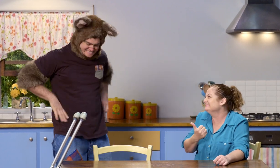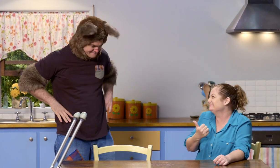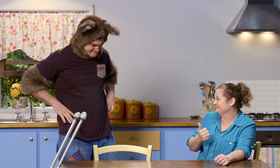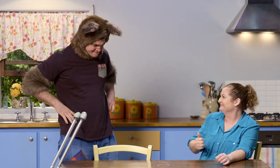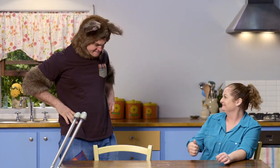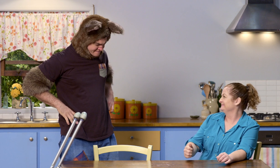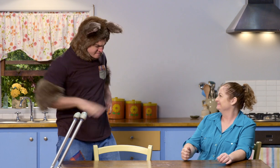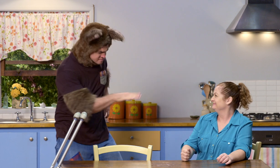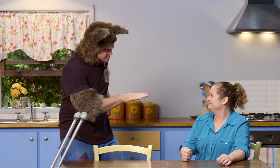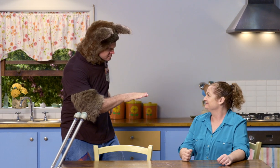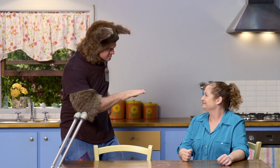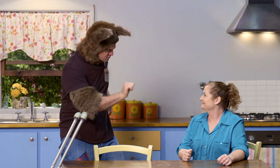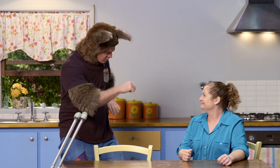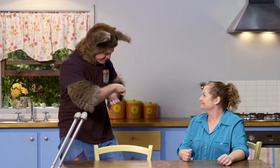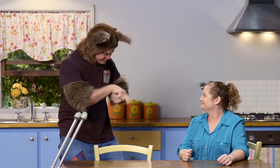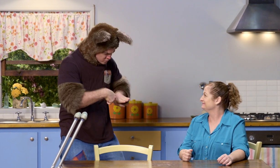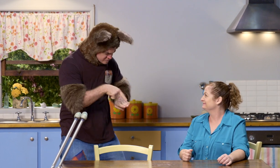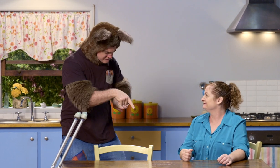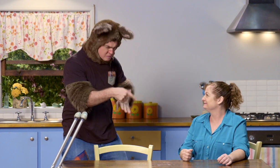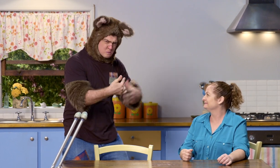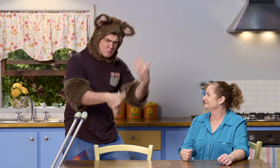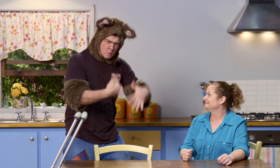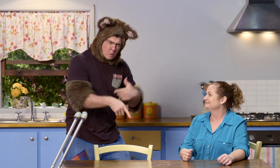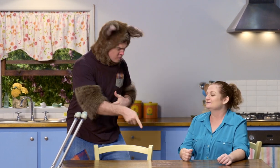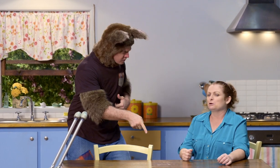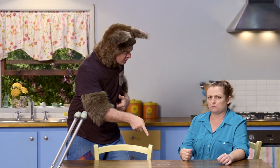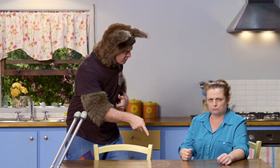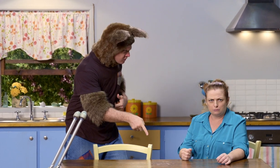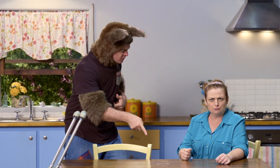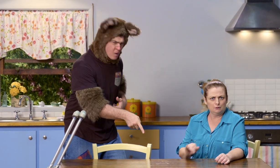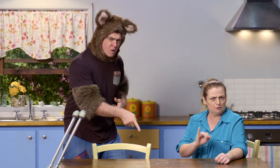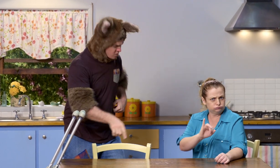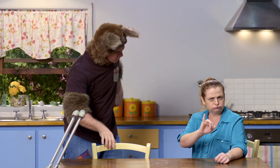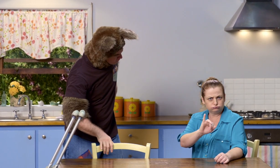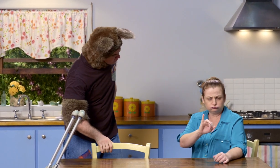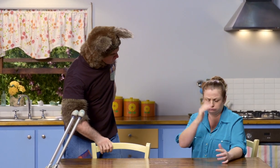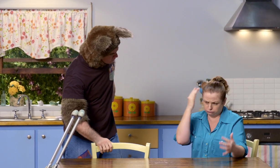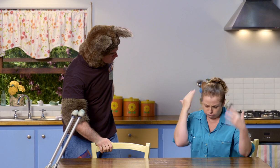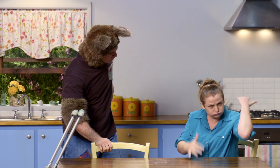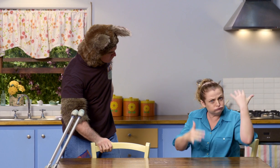Great! Sally, is your foot sore? Oh, it is.